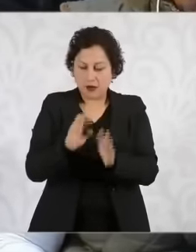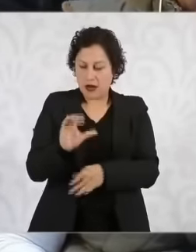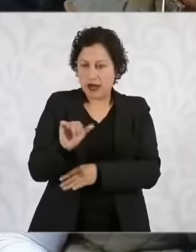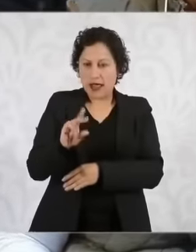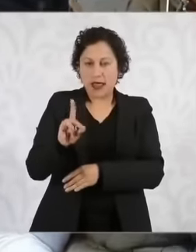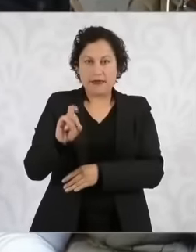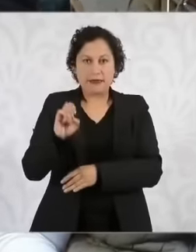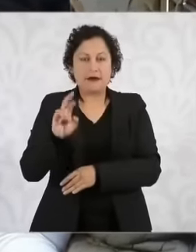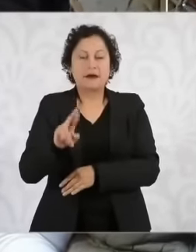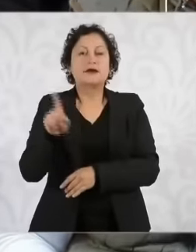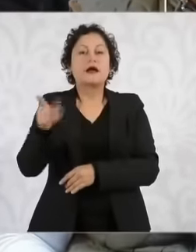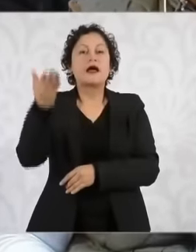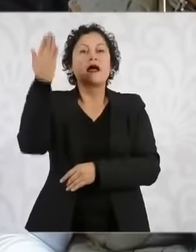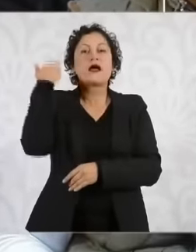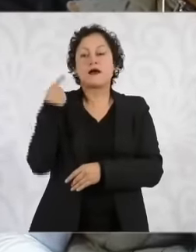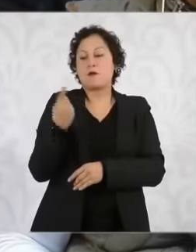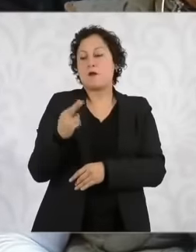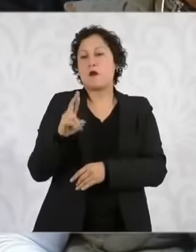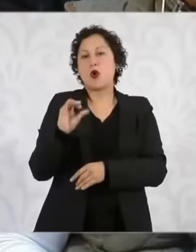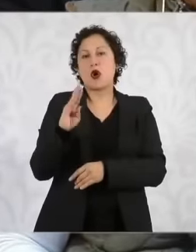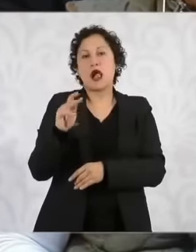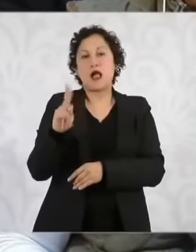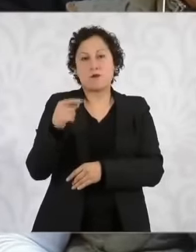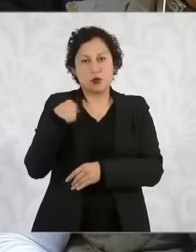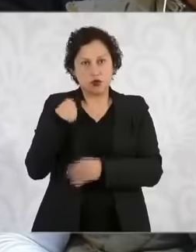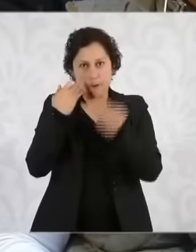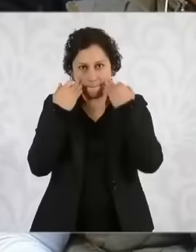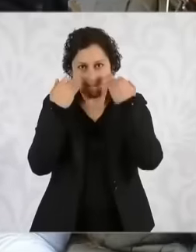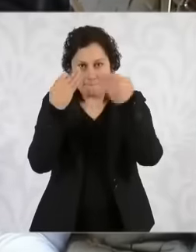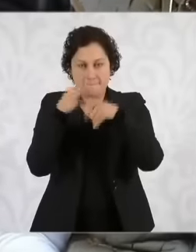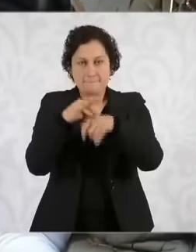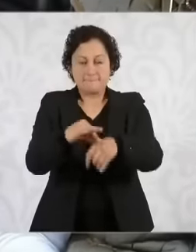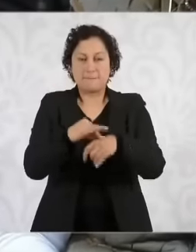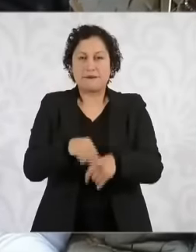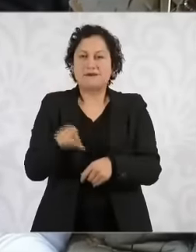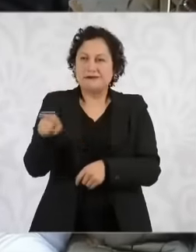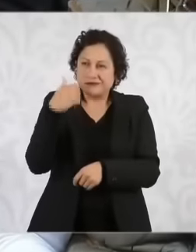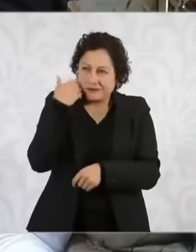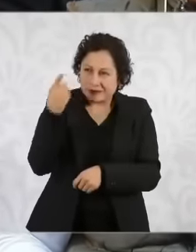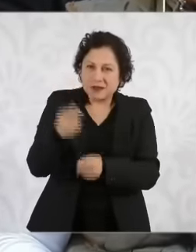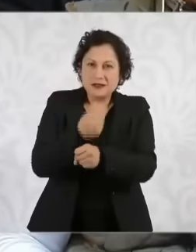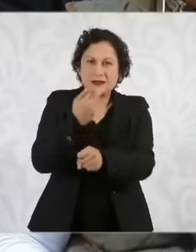But I would like Secretary Verdegue to clarify the issue of seeds